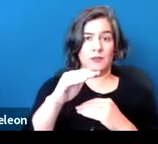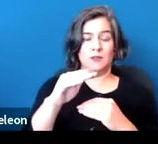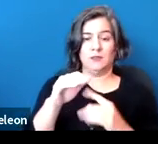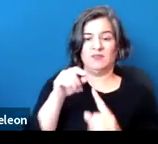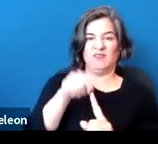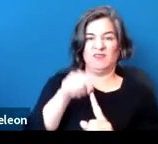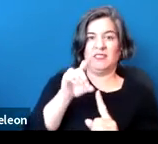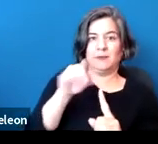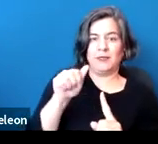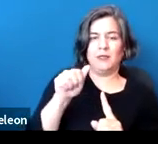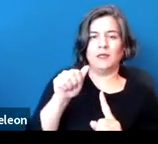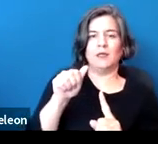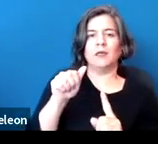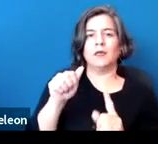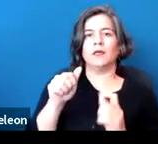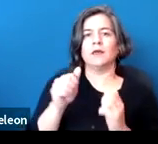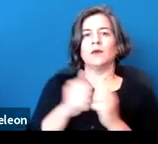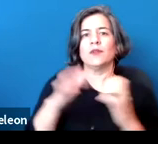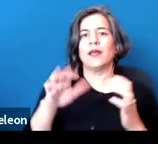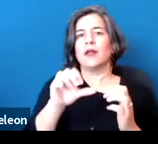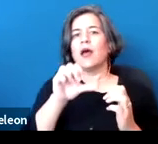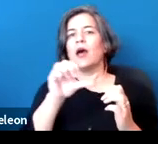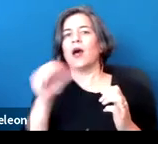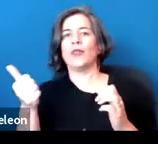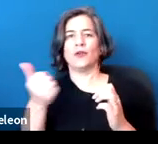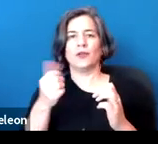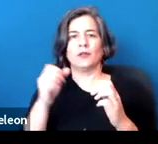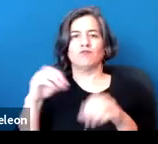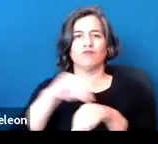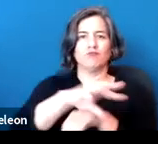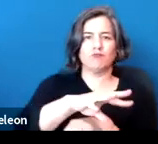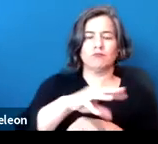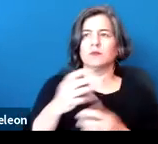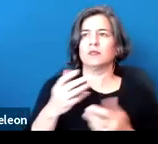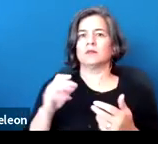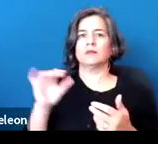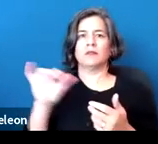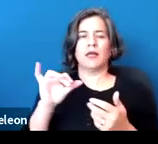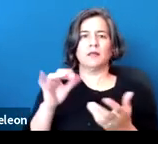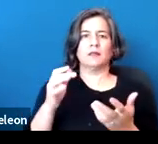without any ameliorative or mitigating measures. So it can include hearing aids.